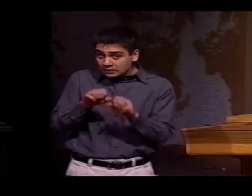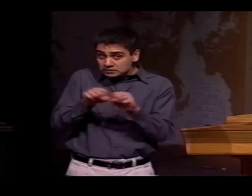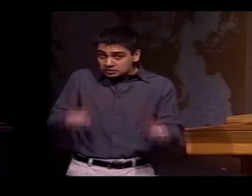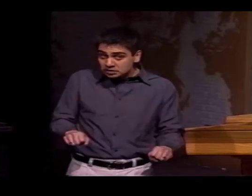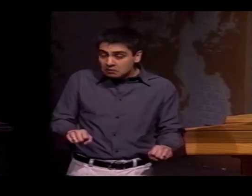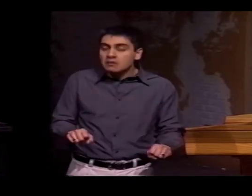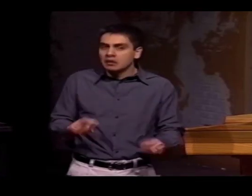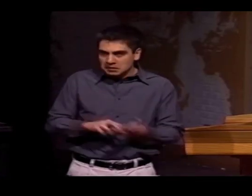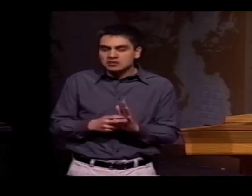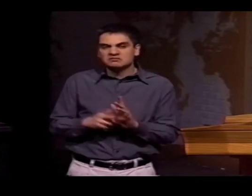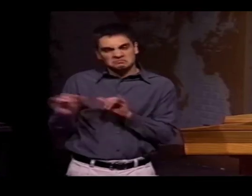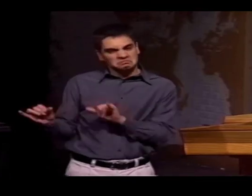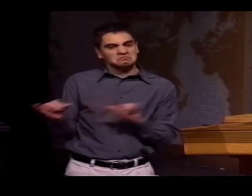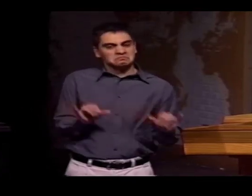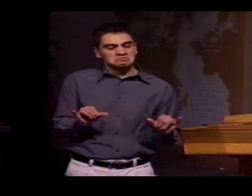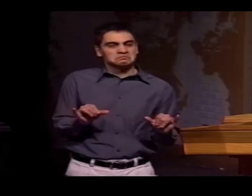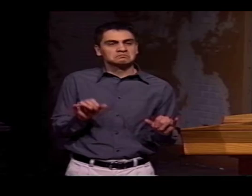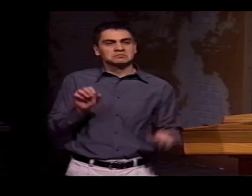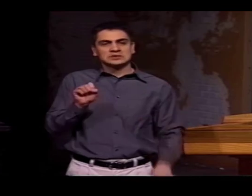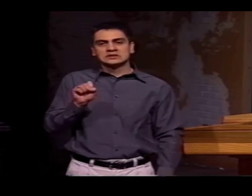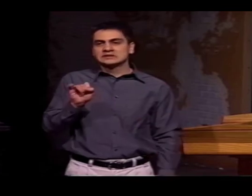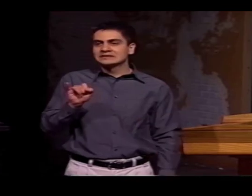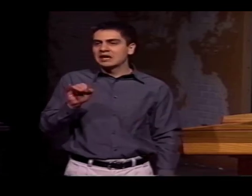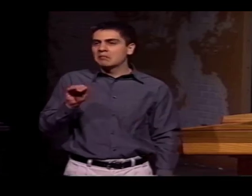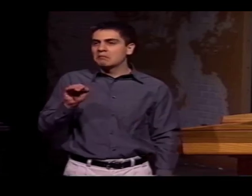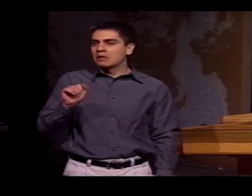SO THE QUESTION IS, DOES IT ADHERE TO THE SYSTEM?